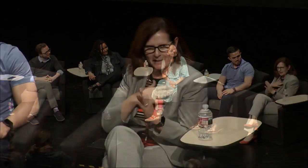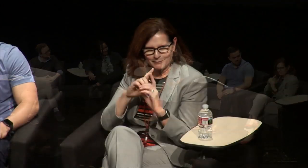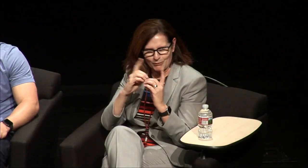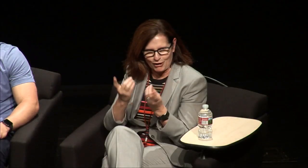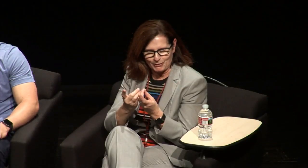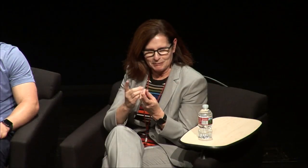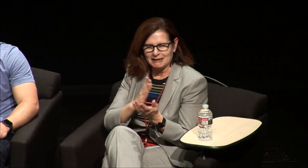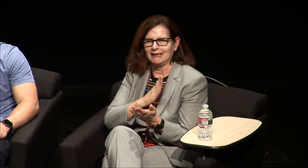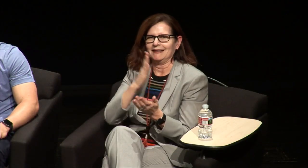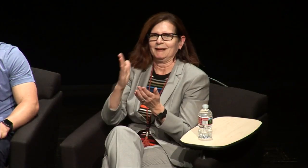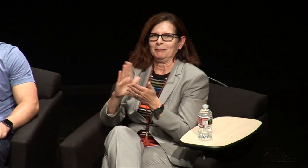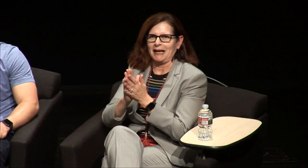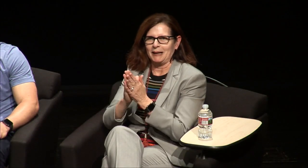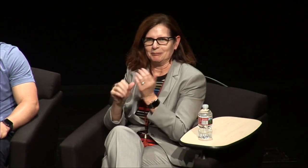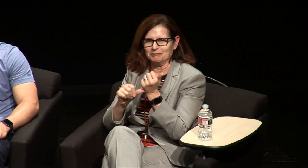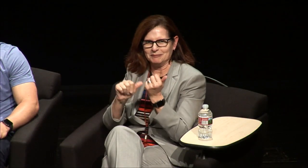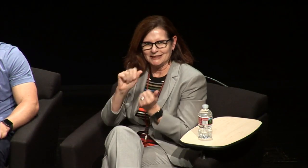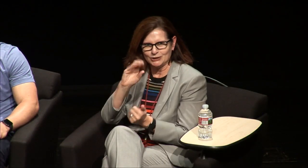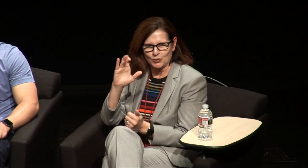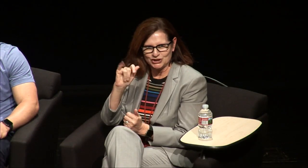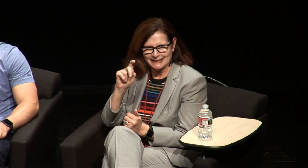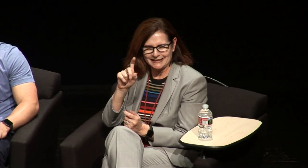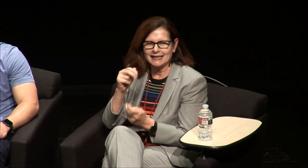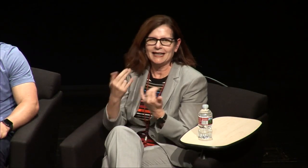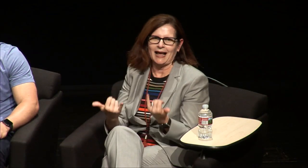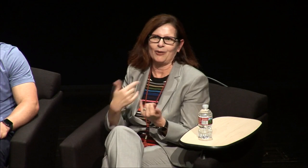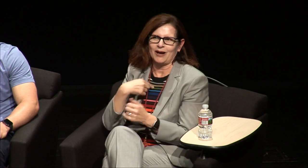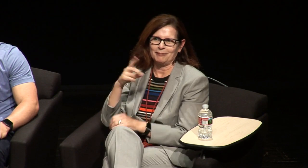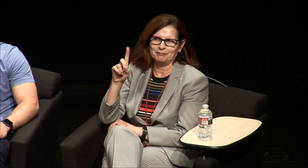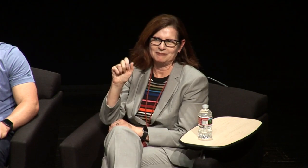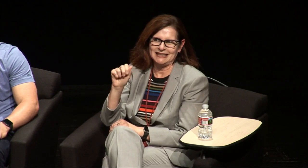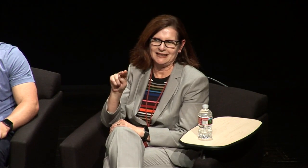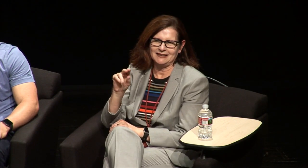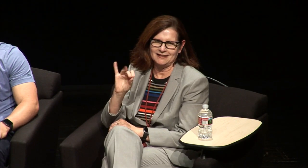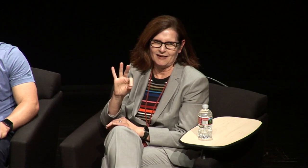became Chair of my department then I became associate Dean and now I am the